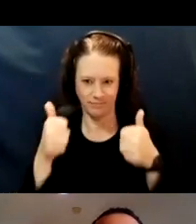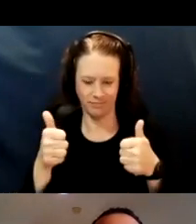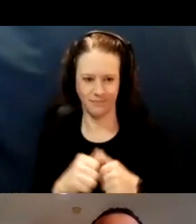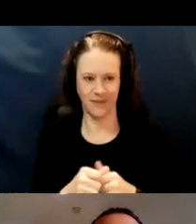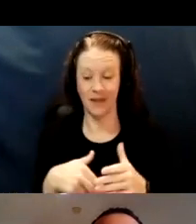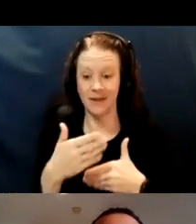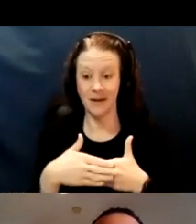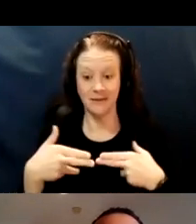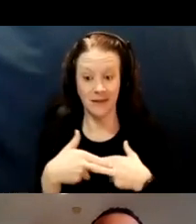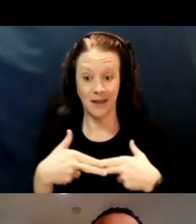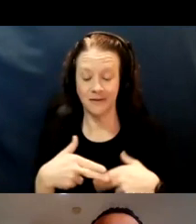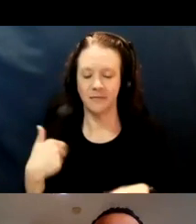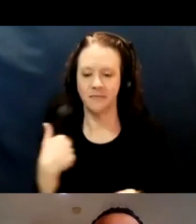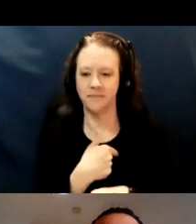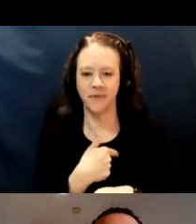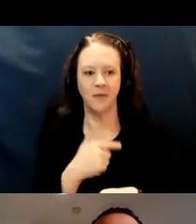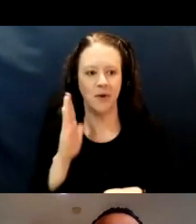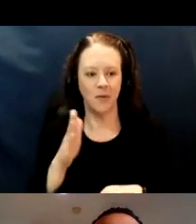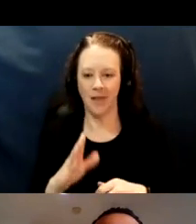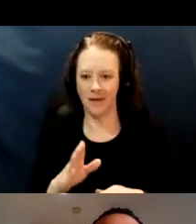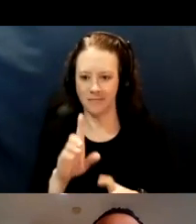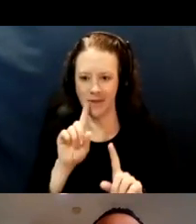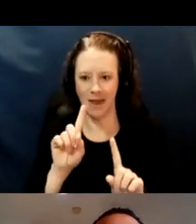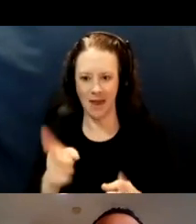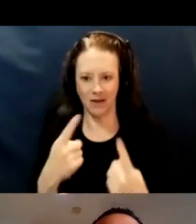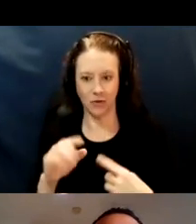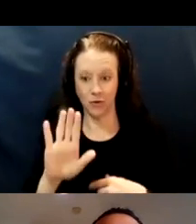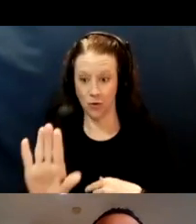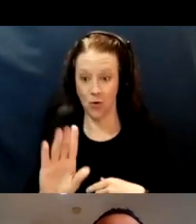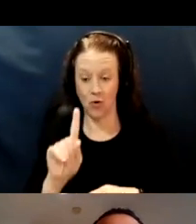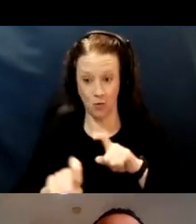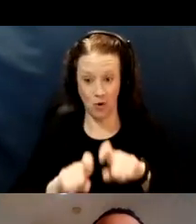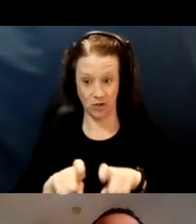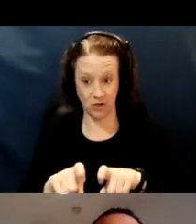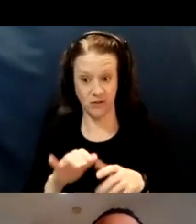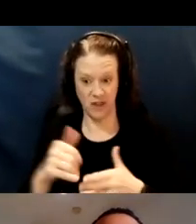We'll answer the questions that you submitted either during the presentation or at the end of the presentation.